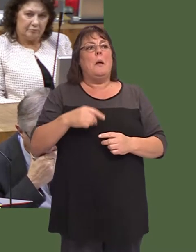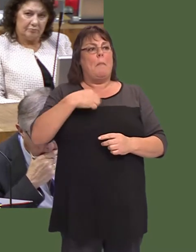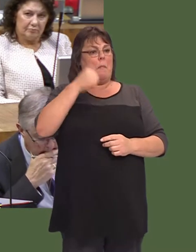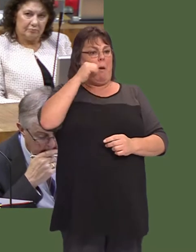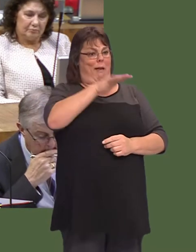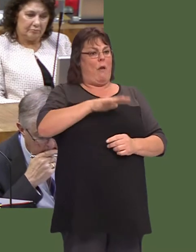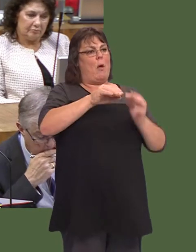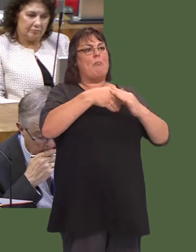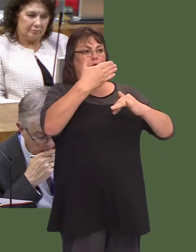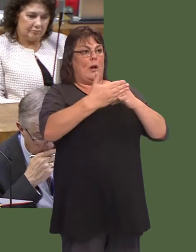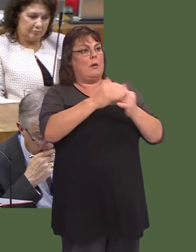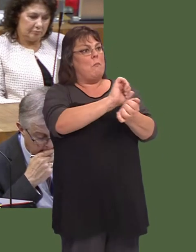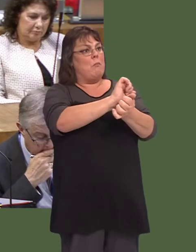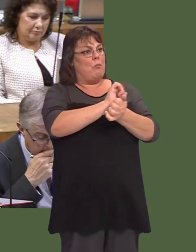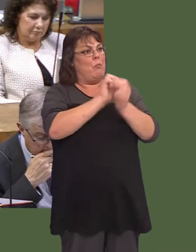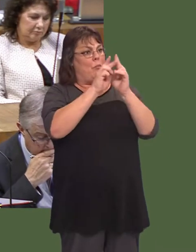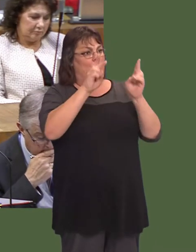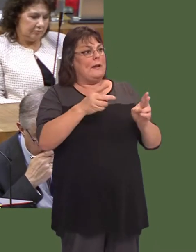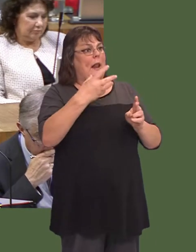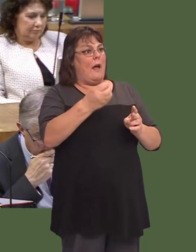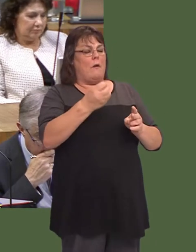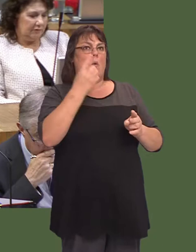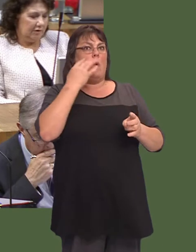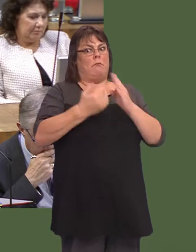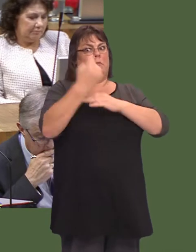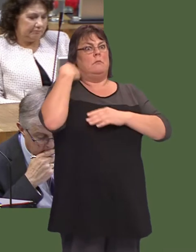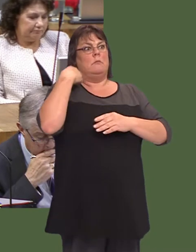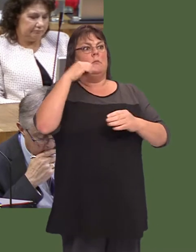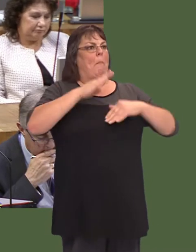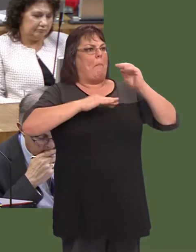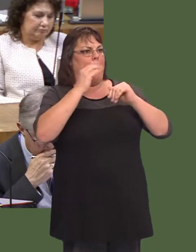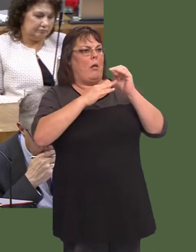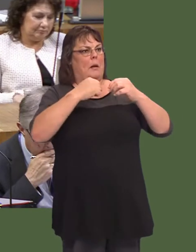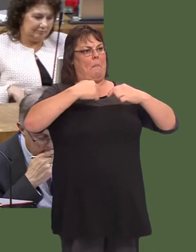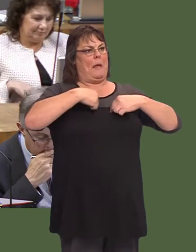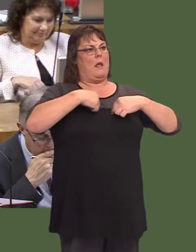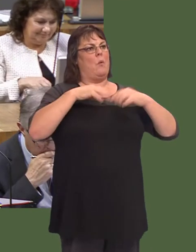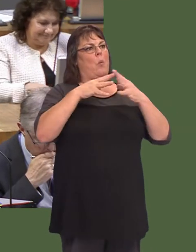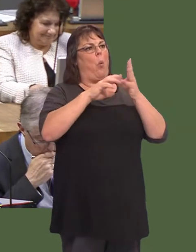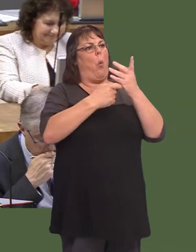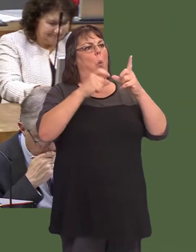I have a prison in my constituency. It was very controversial when it was built. I was the ward councillor when it was built at the time.